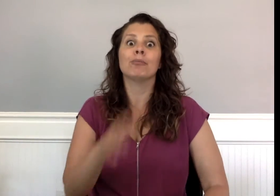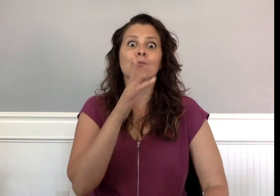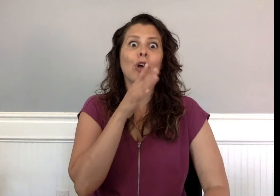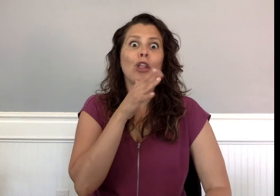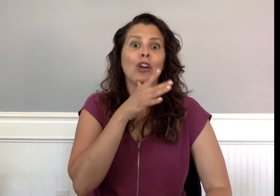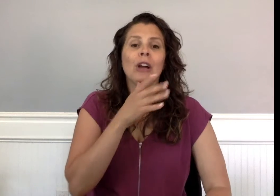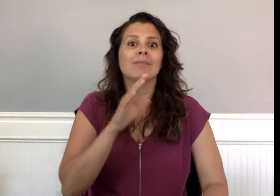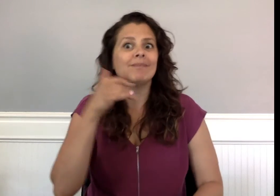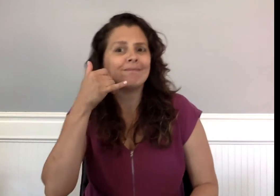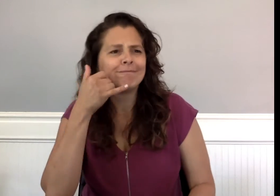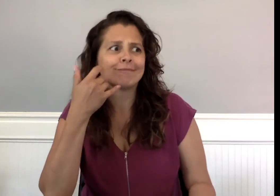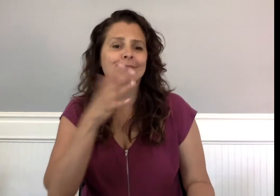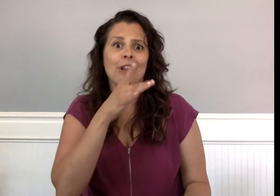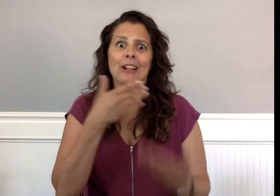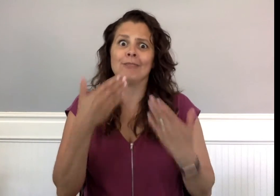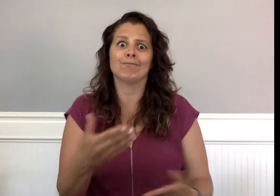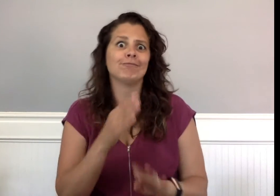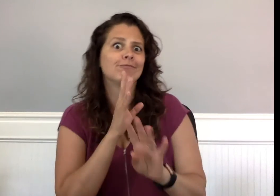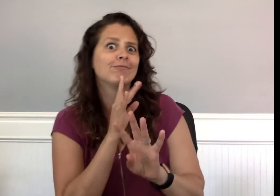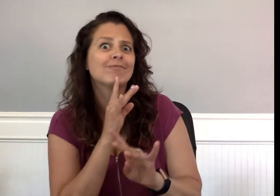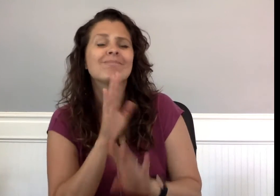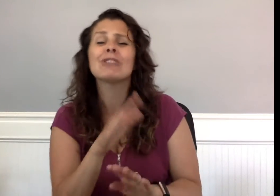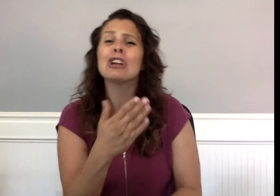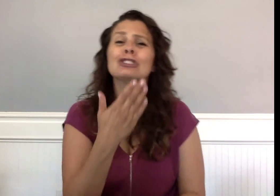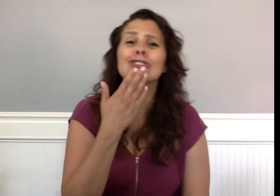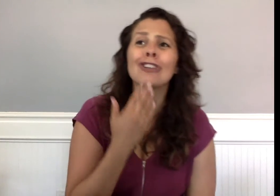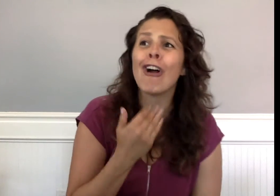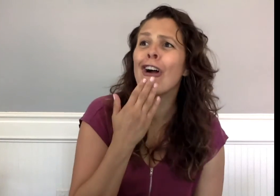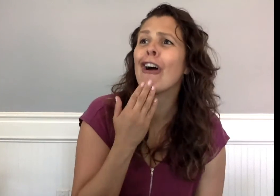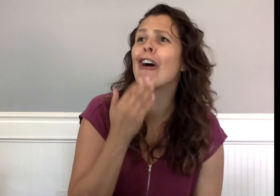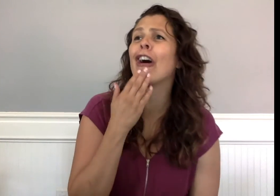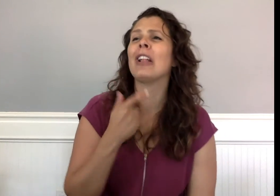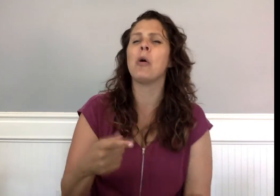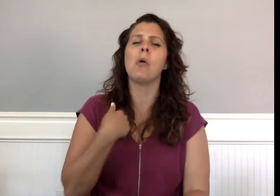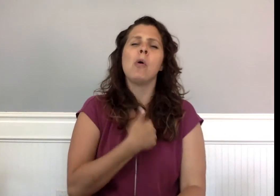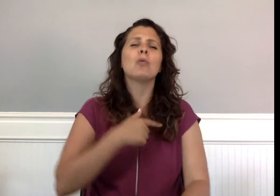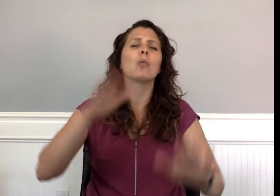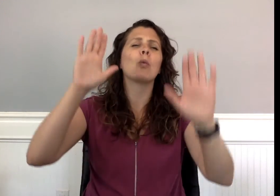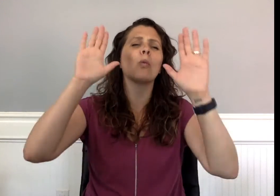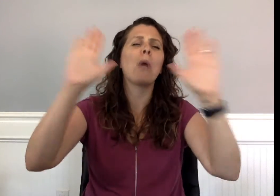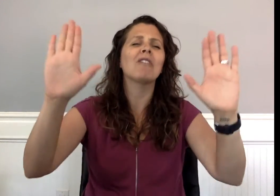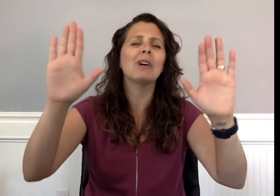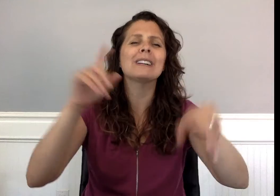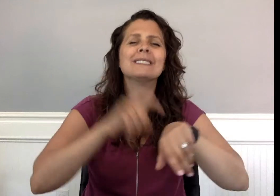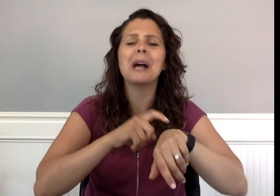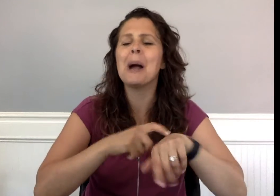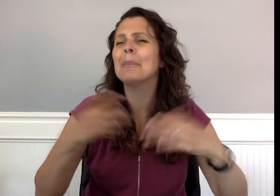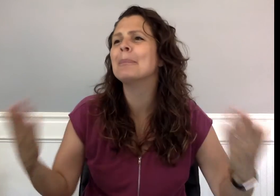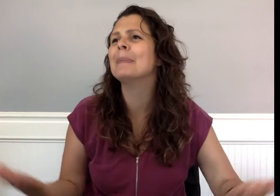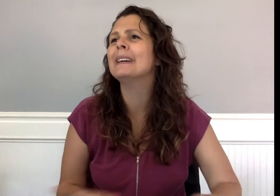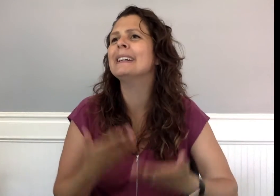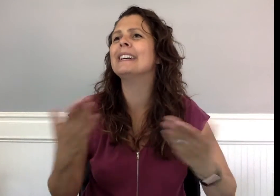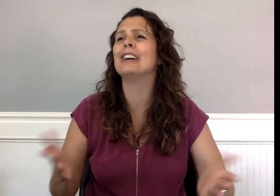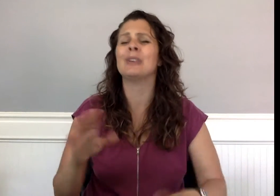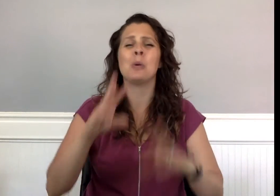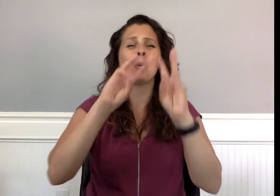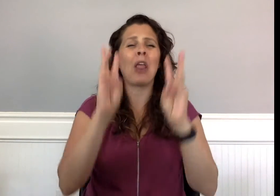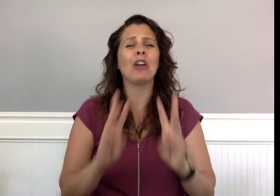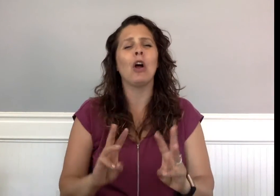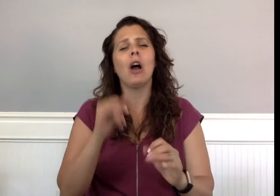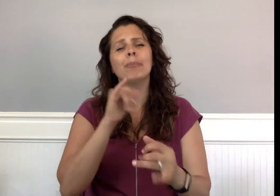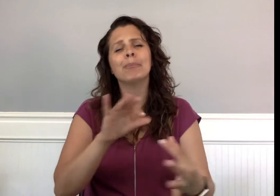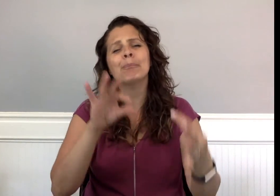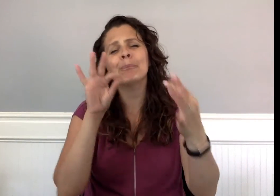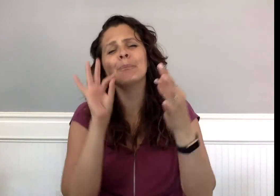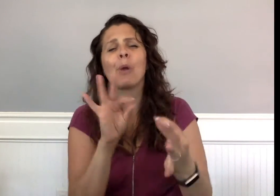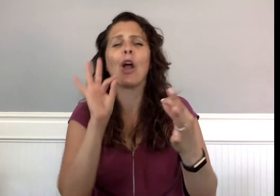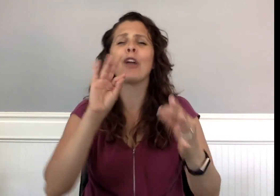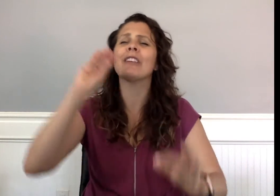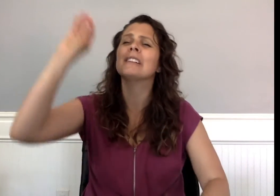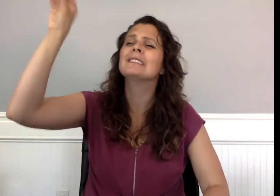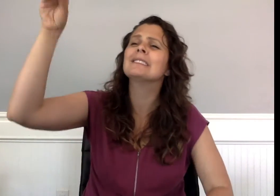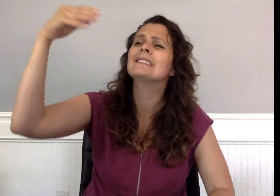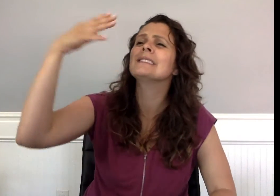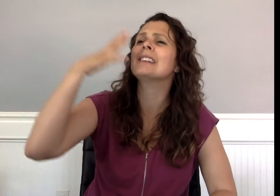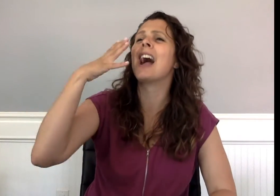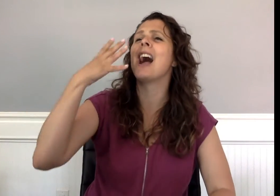“Darling, we’re having the most marvelous time. The weather has been perfect and sunny.